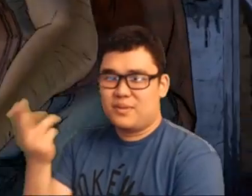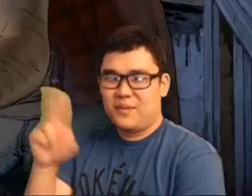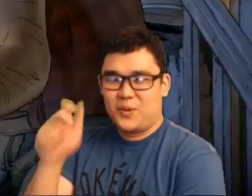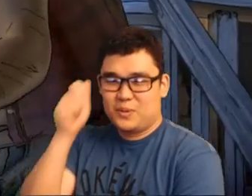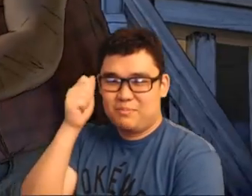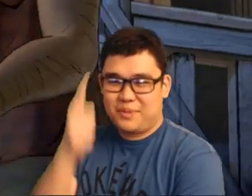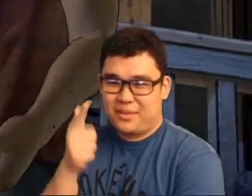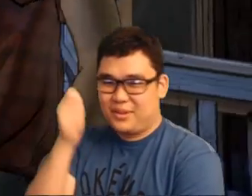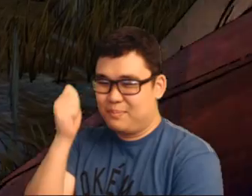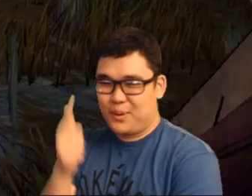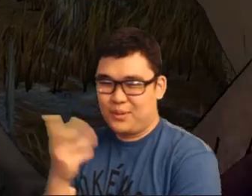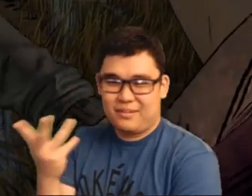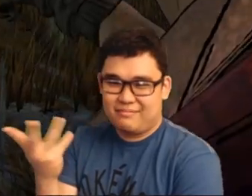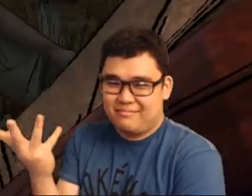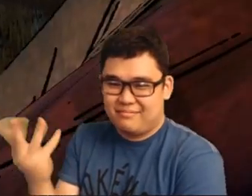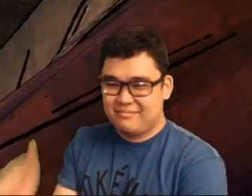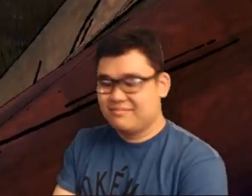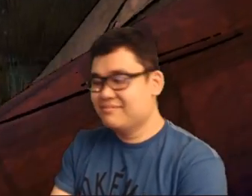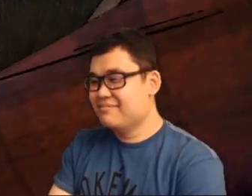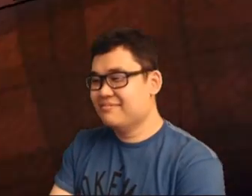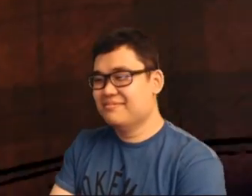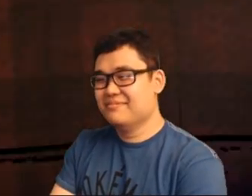Of course. A brother should always be with the brother.